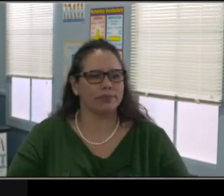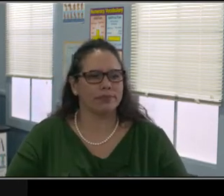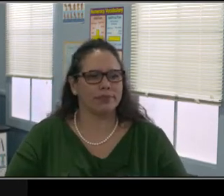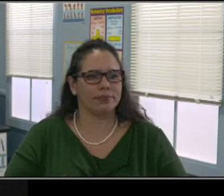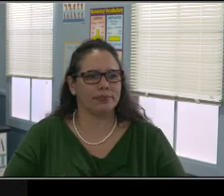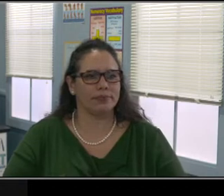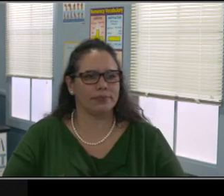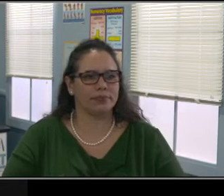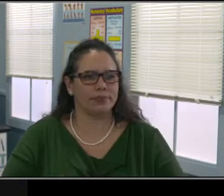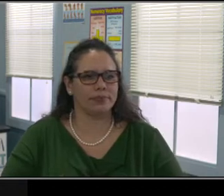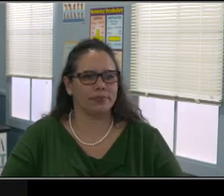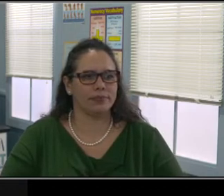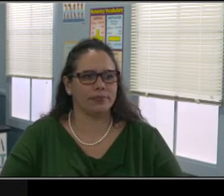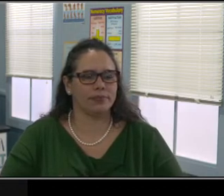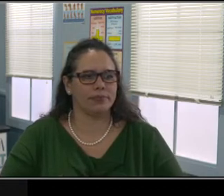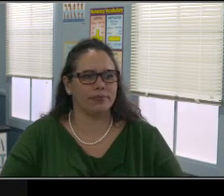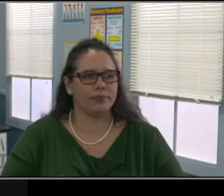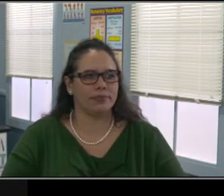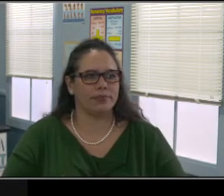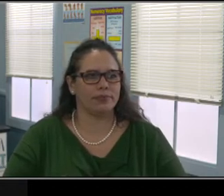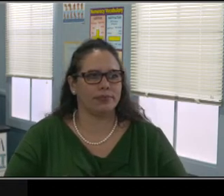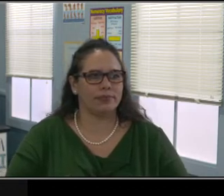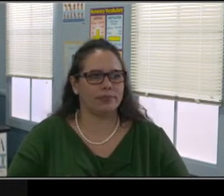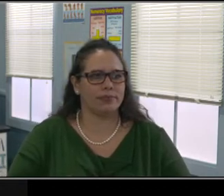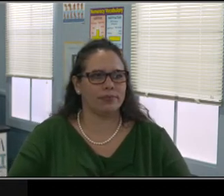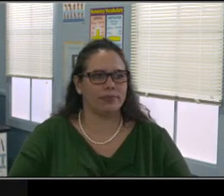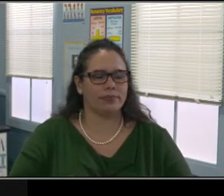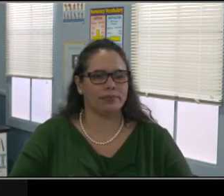They know who's gonna be in their classroom. They know all of these things.